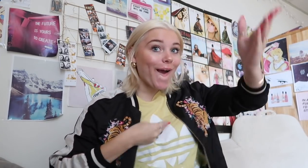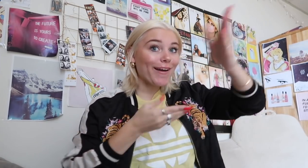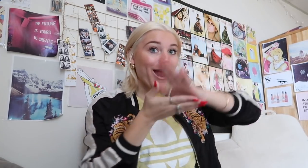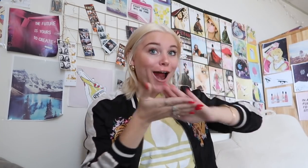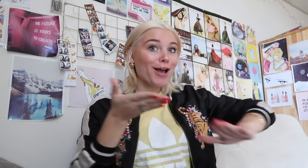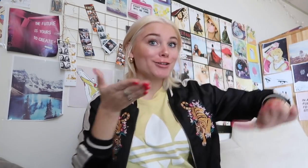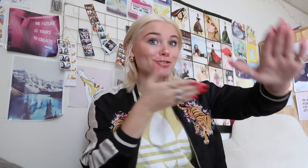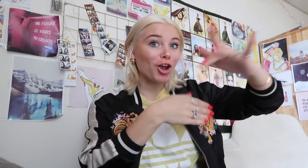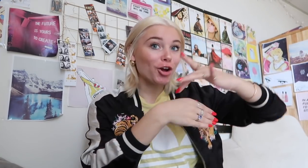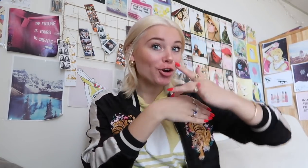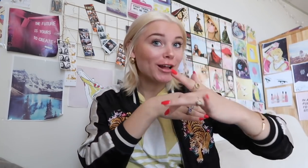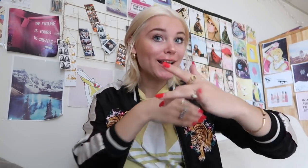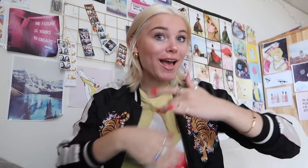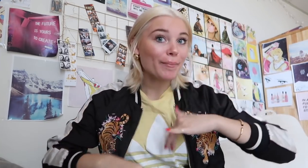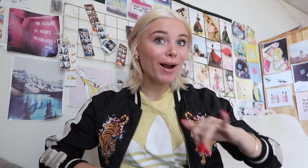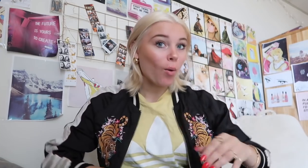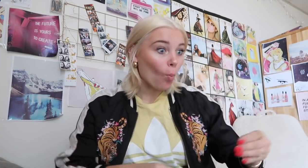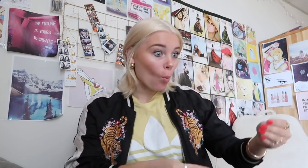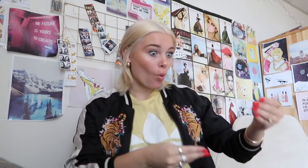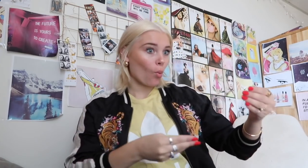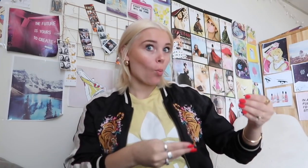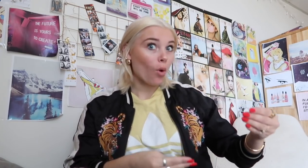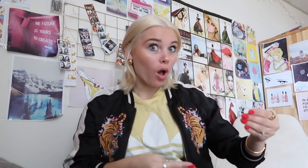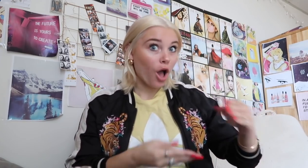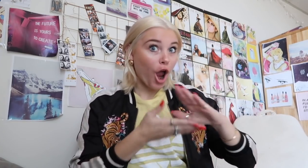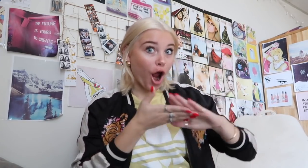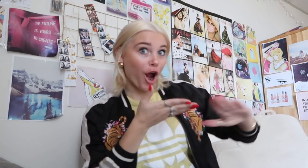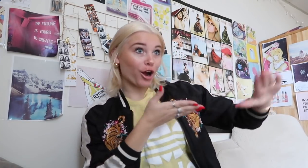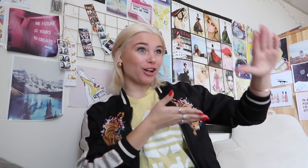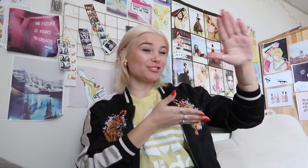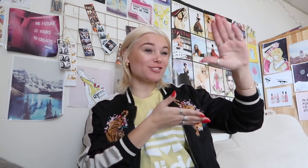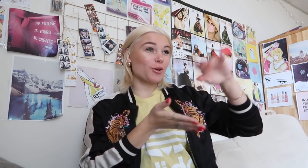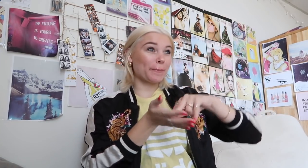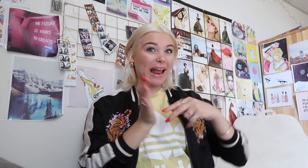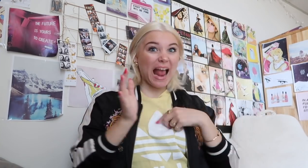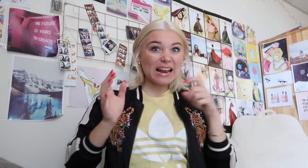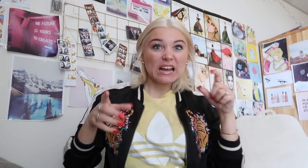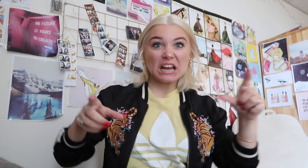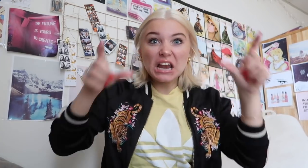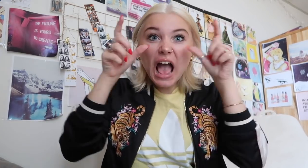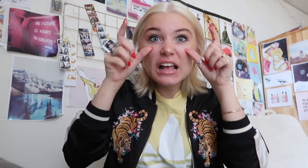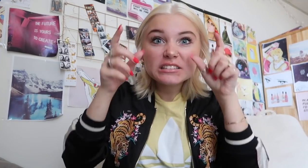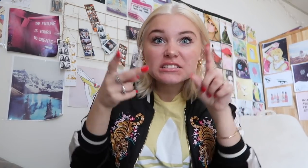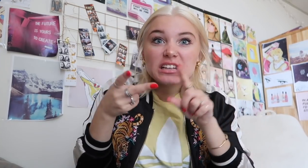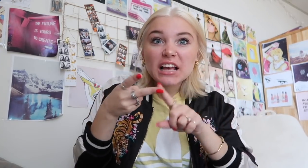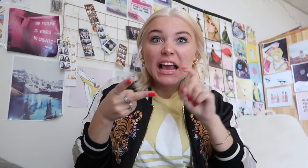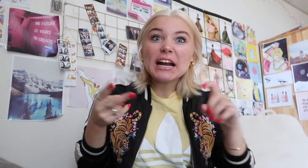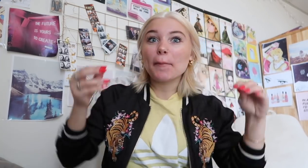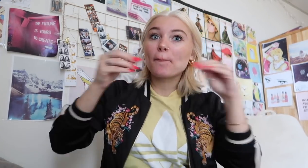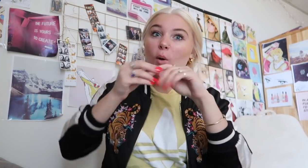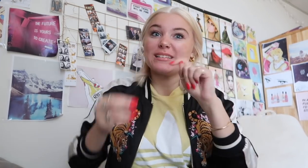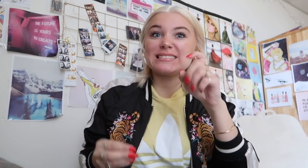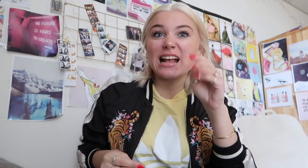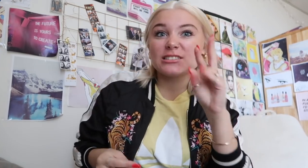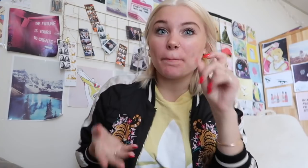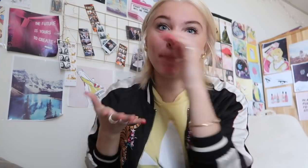she was like don't you want go to college early? I was like what? Enrolling into college at this such age? Does it means that I need those thick glasses more textbooks to read